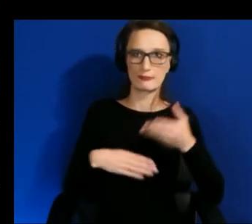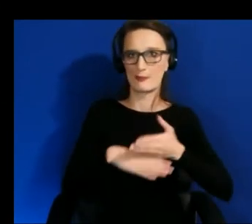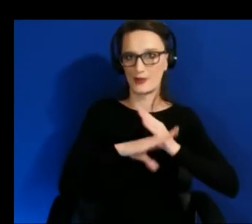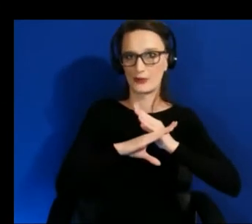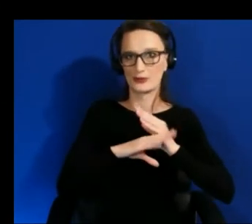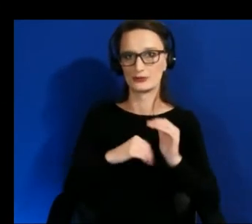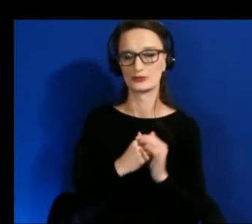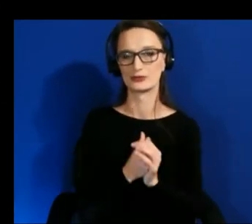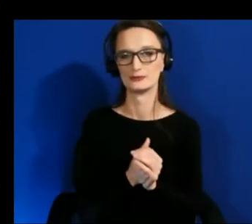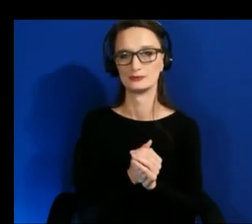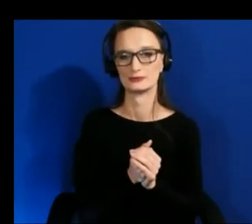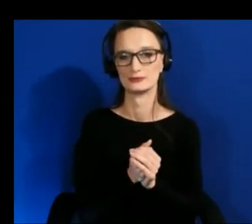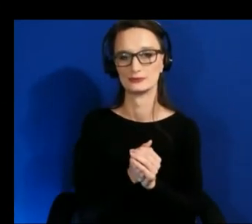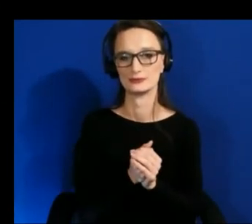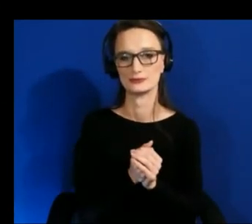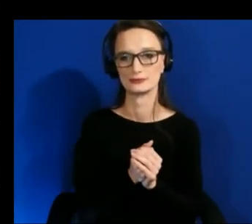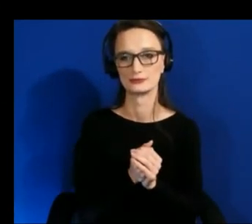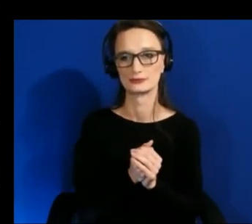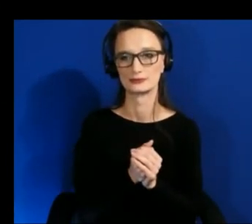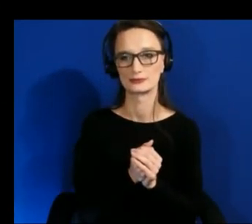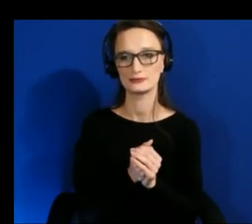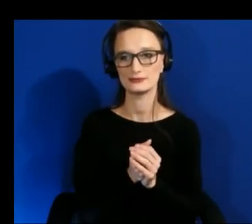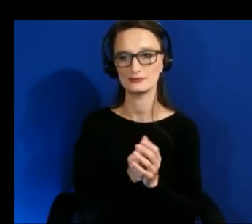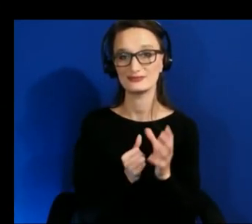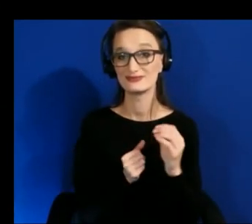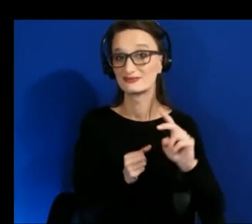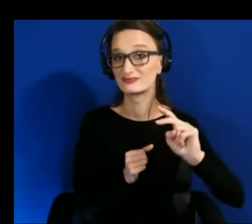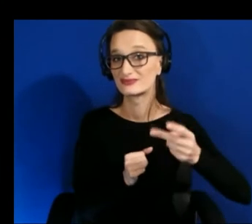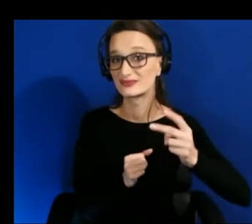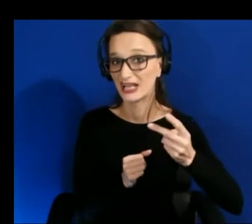has been true over the last year and a half which is when i kind of started doing this work is that